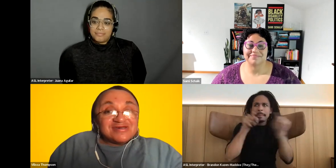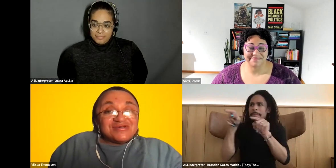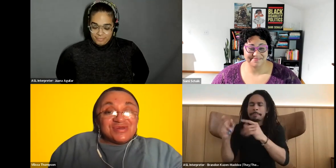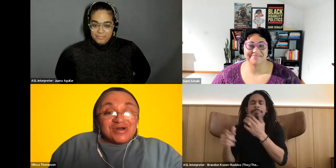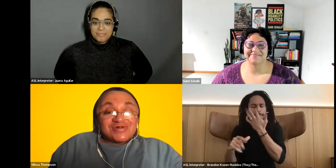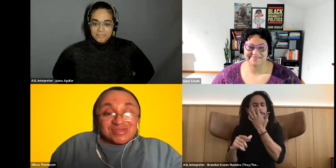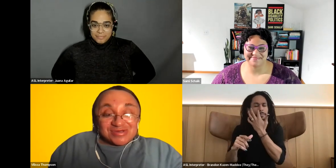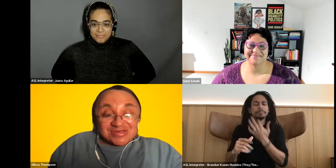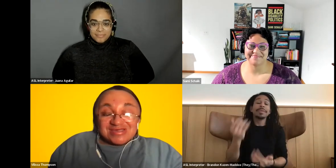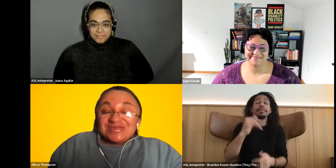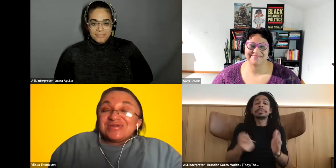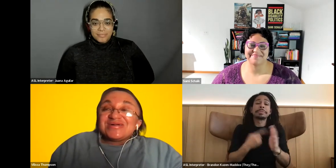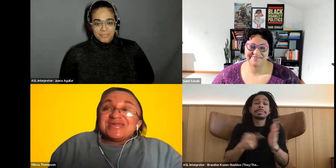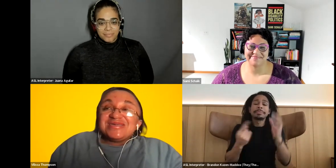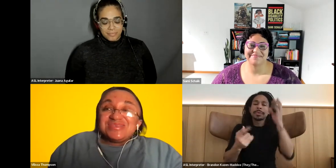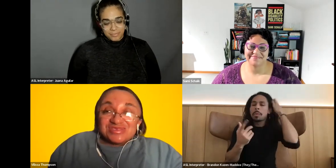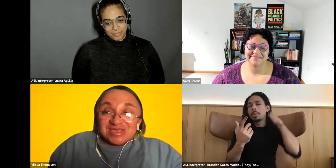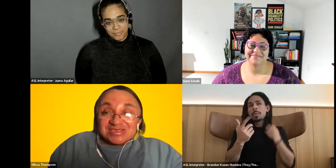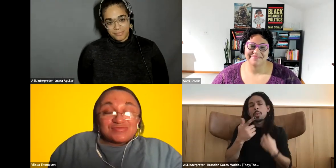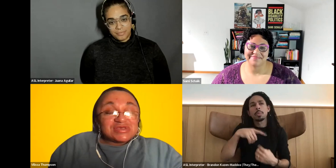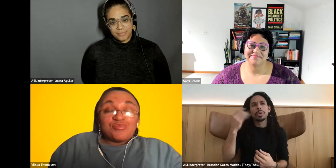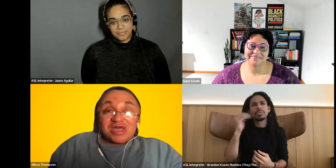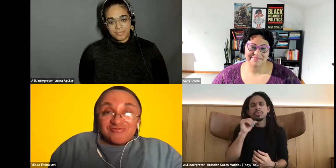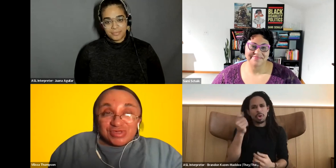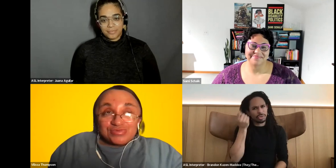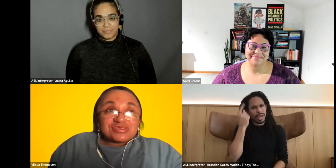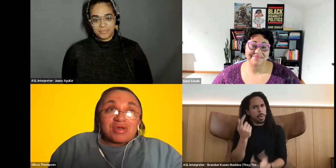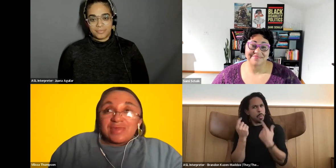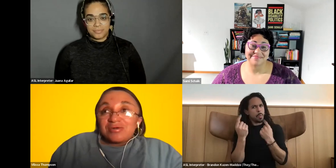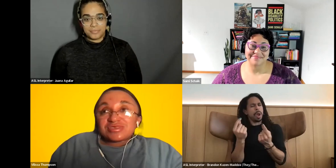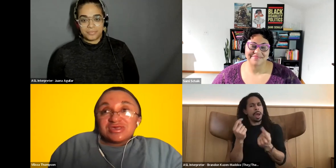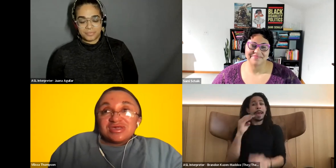Vilissa Thompson: you know of color, you know, in these spaces, particularly black femmes talking about